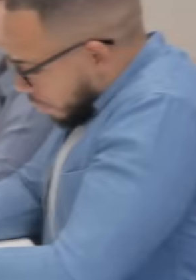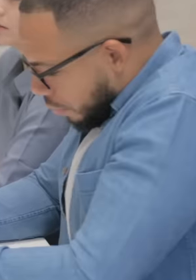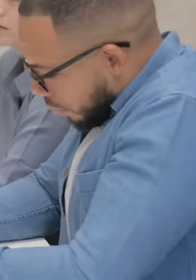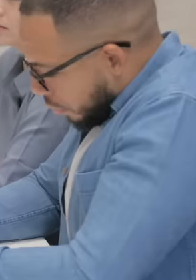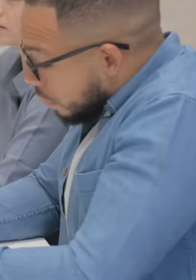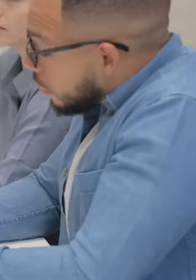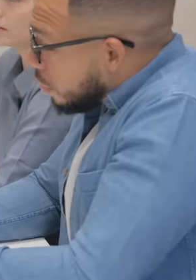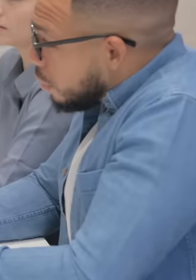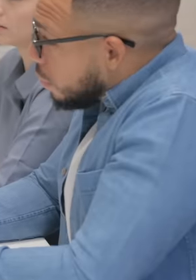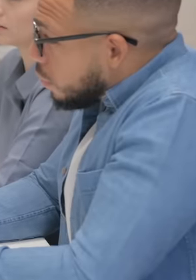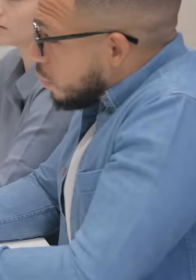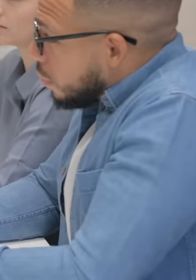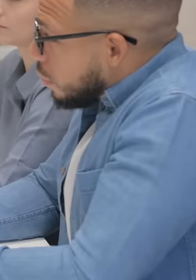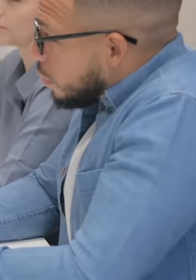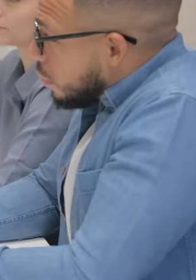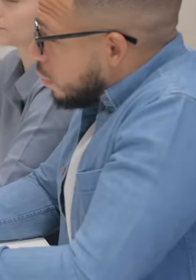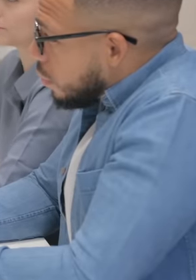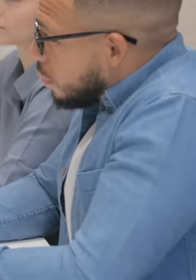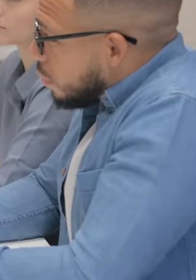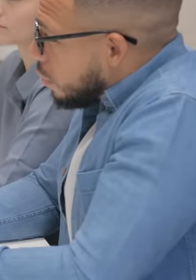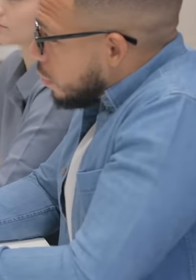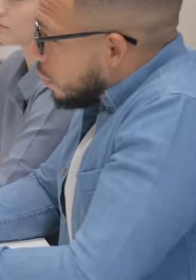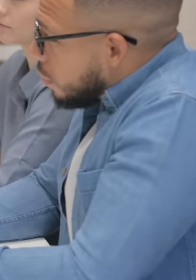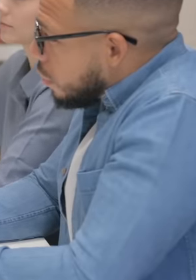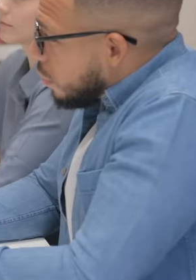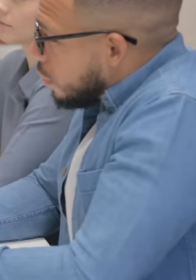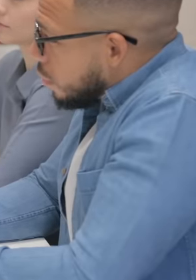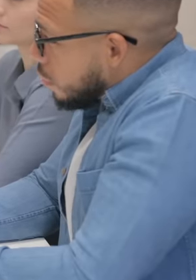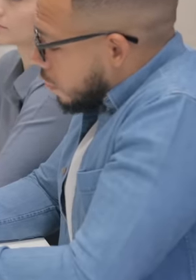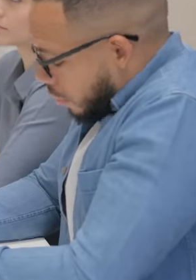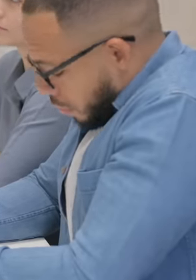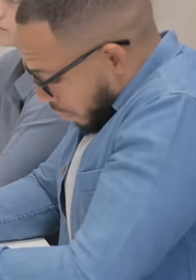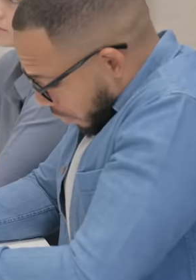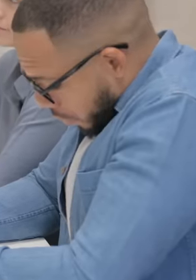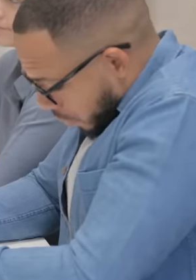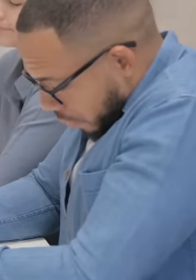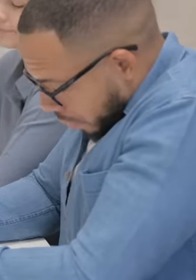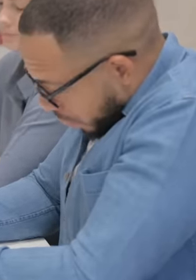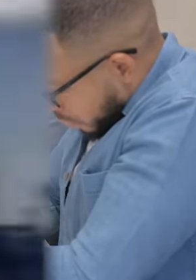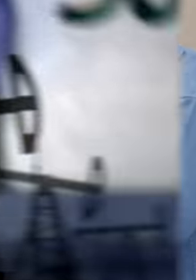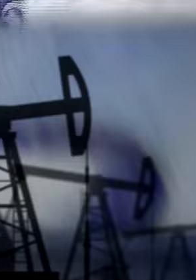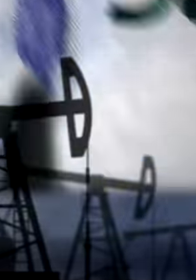caused the businessmen's anger because they can no longer steal with full hands, taking